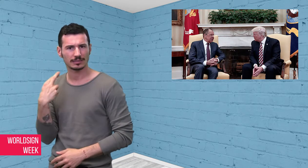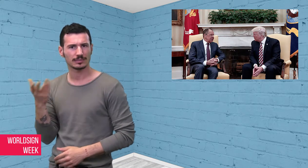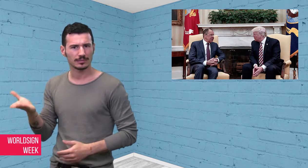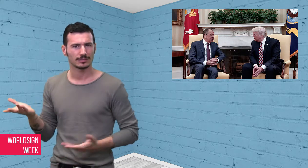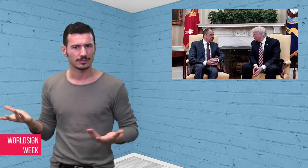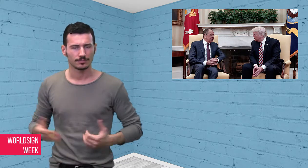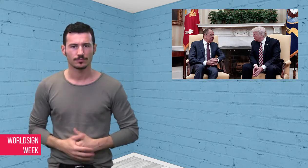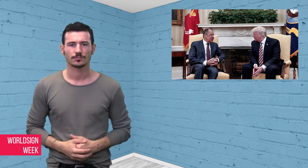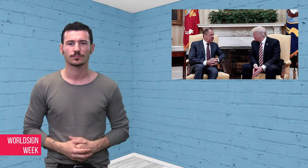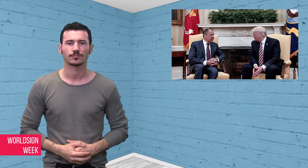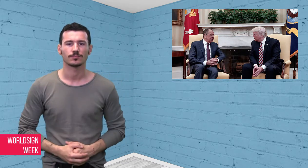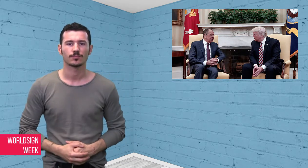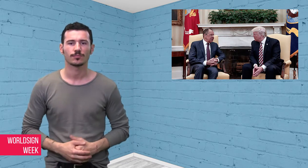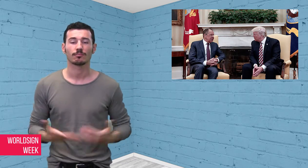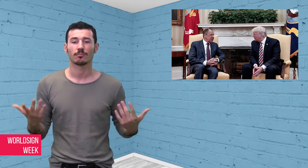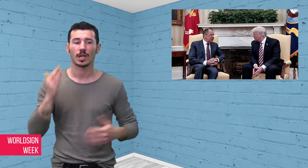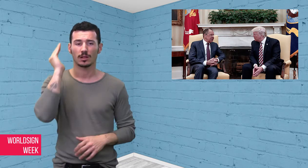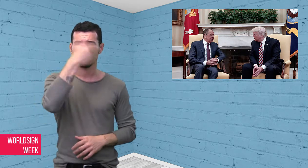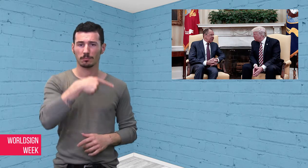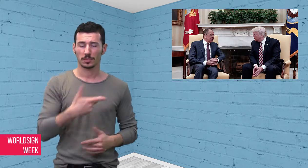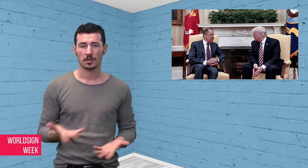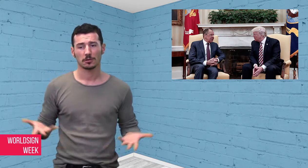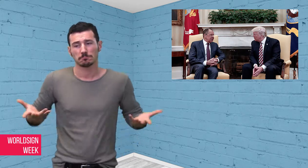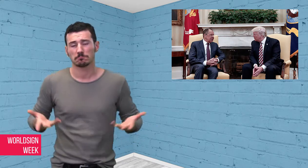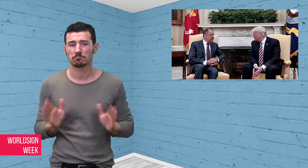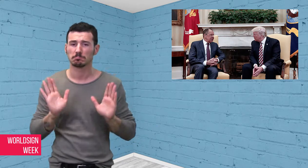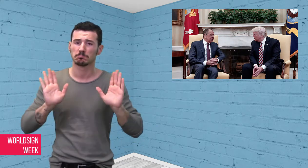information, says his actions would